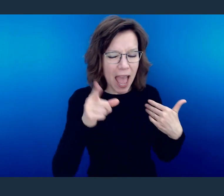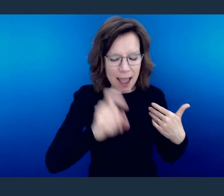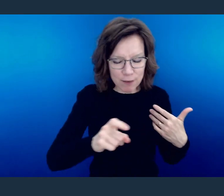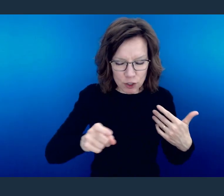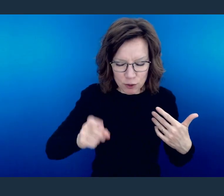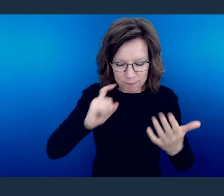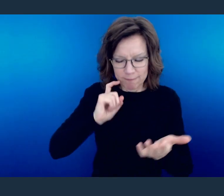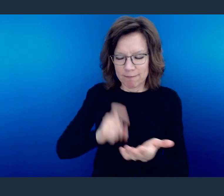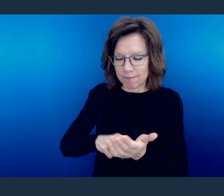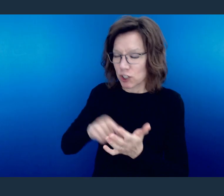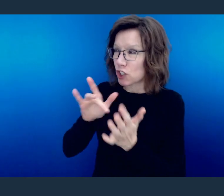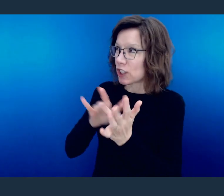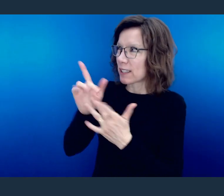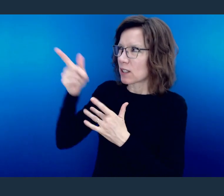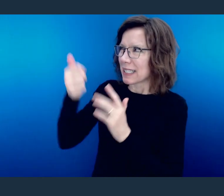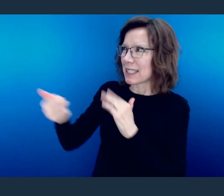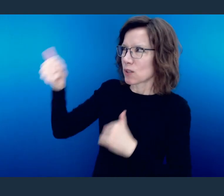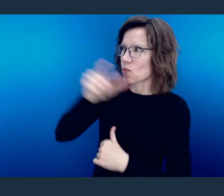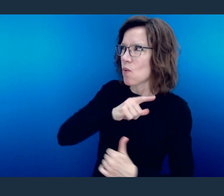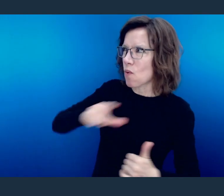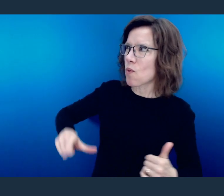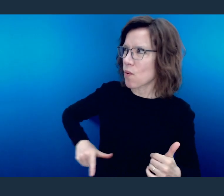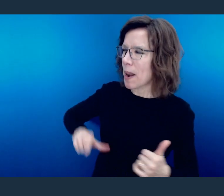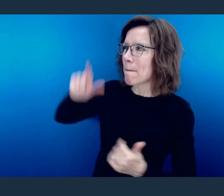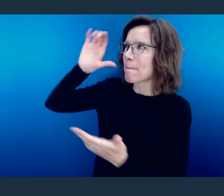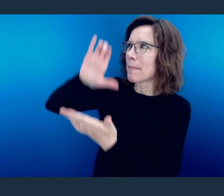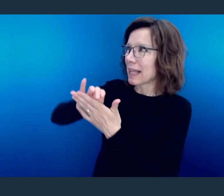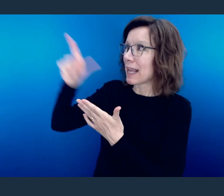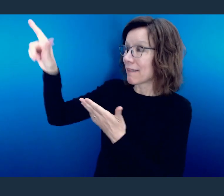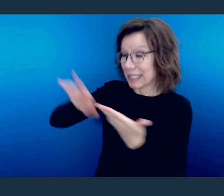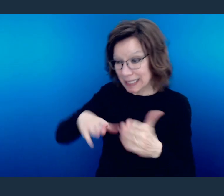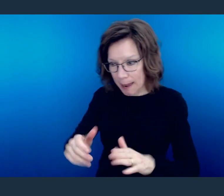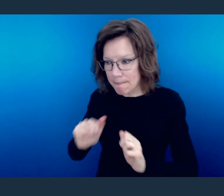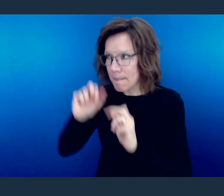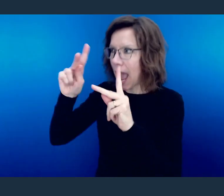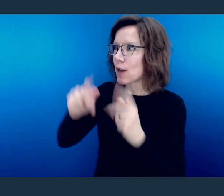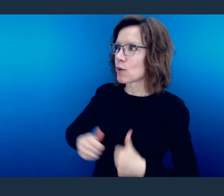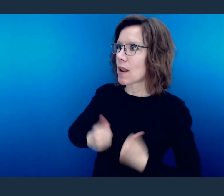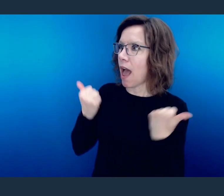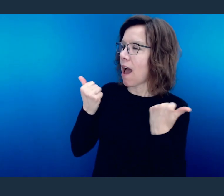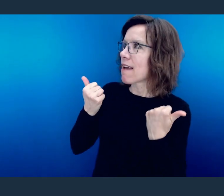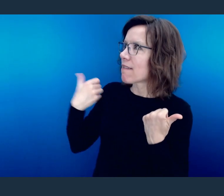is Lord and believe in their heart that You have raised them from the dead and they will be saved.